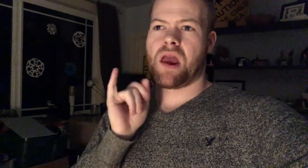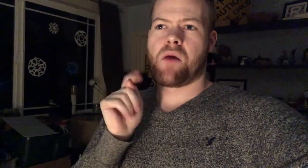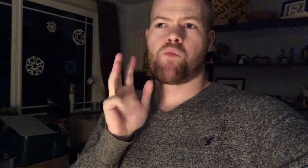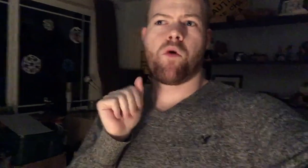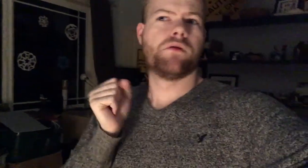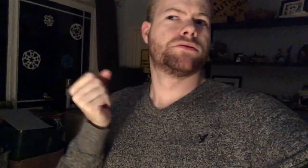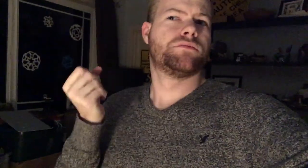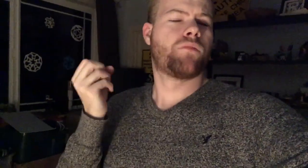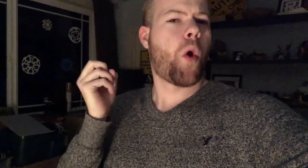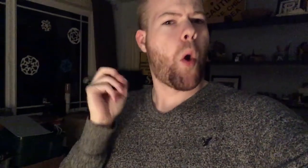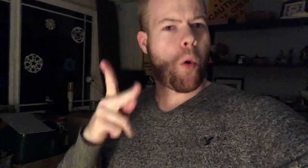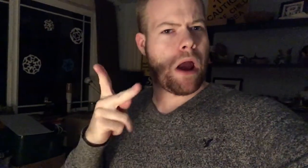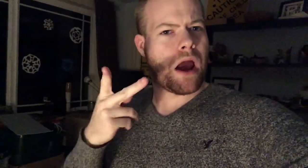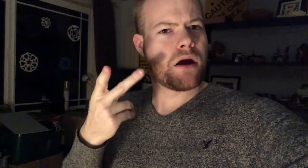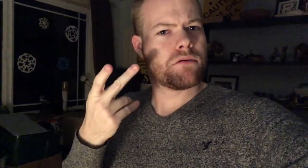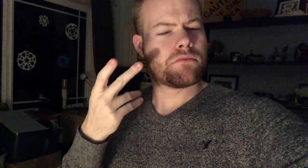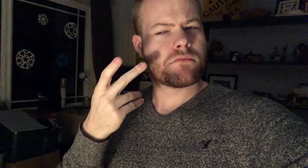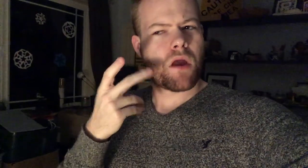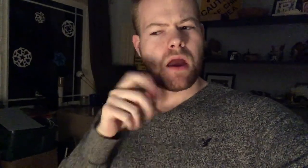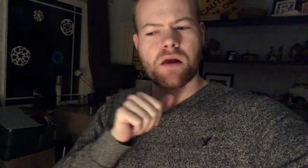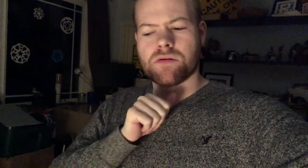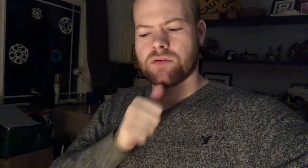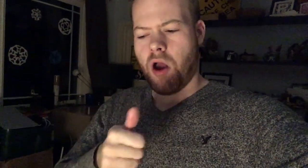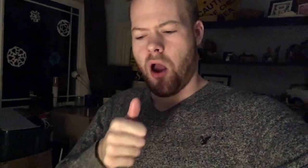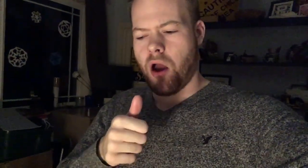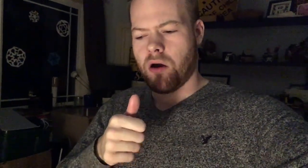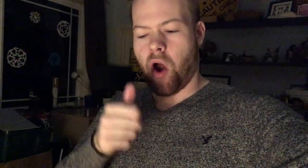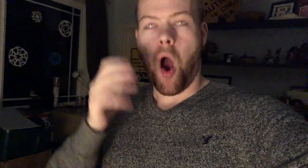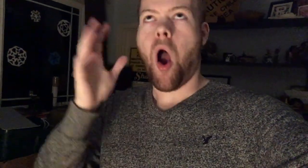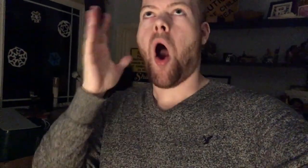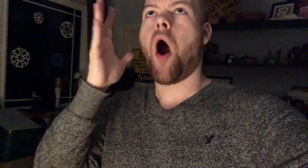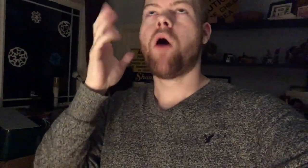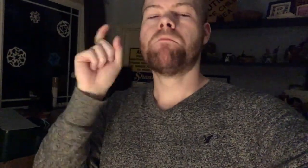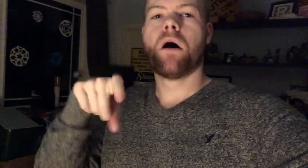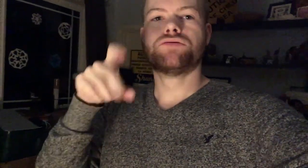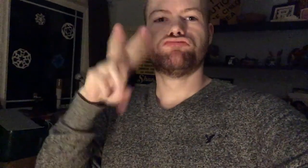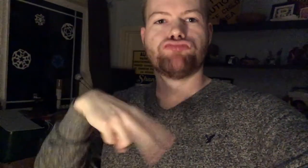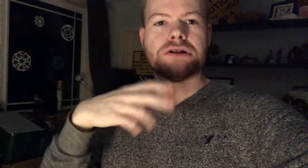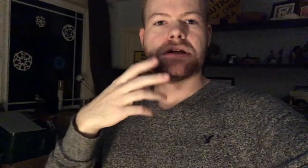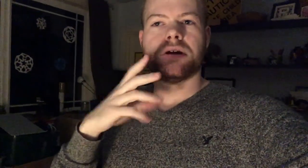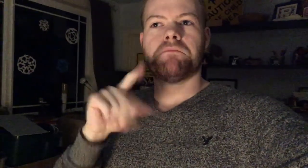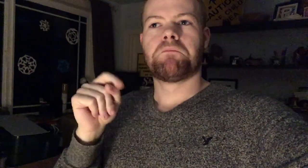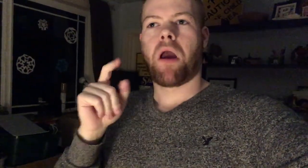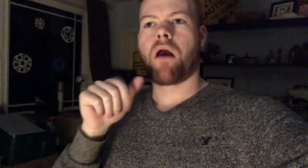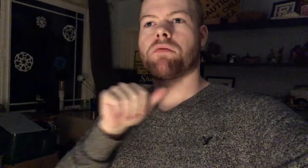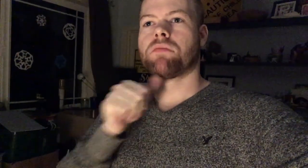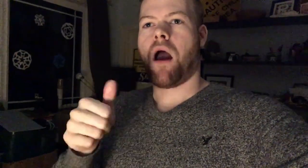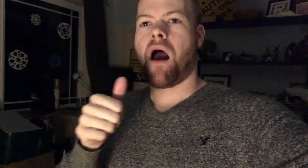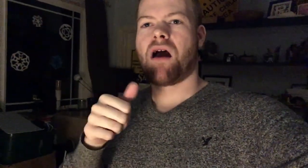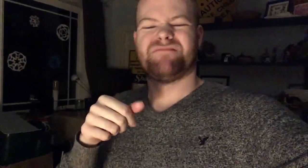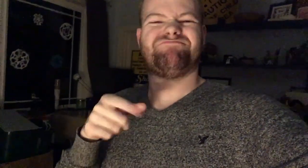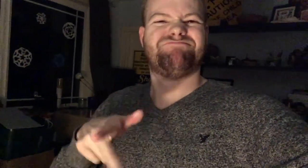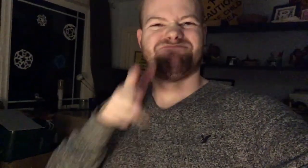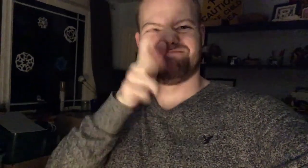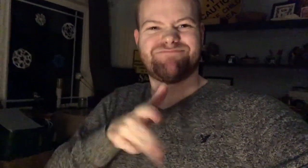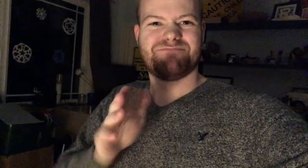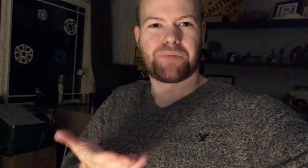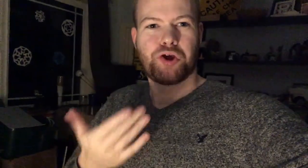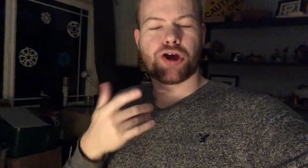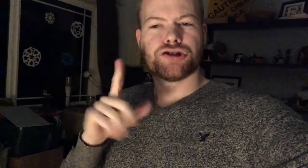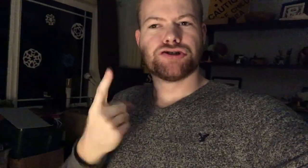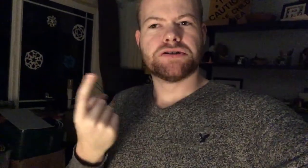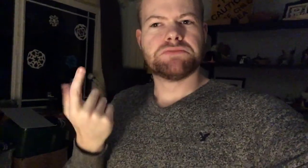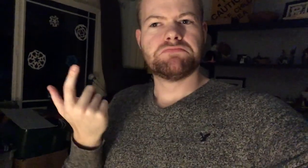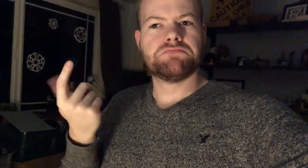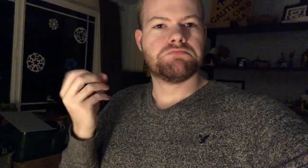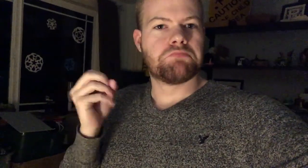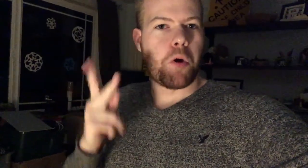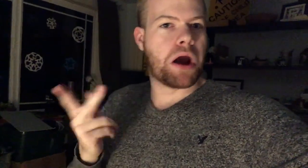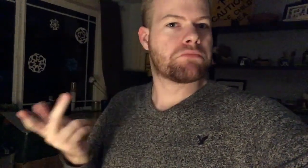It was okay. Not... Oh, must read! But not a lousy book. Just...okay.